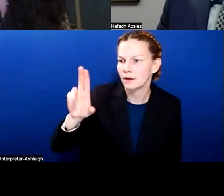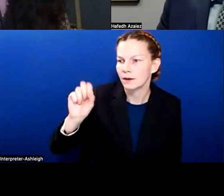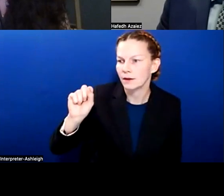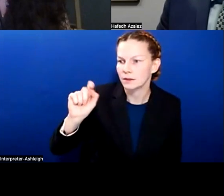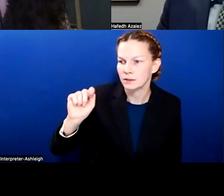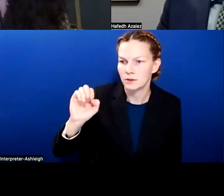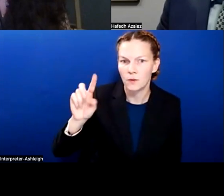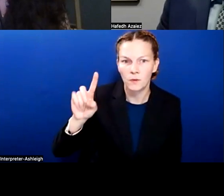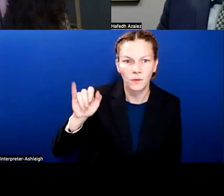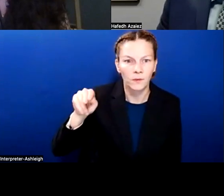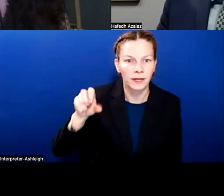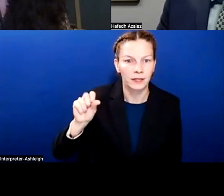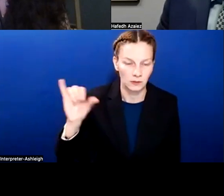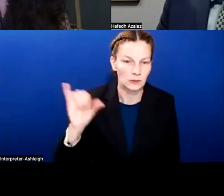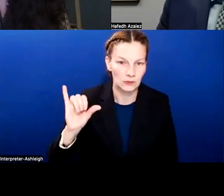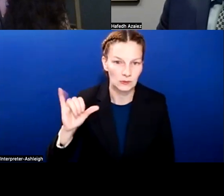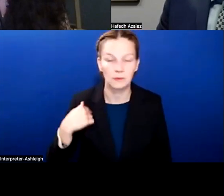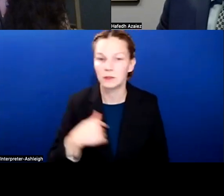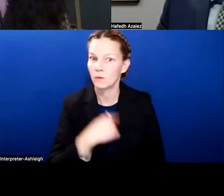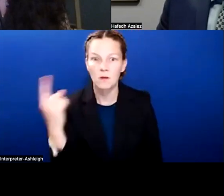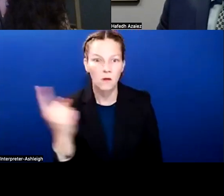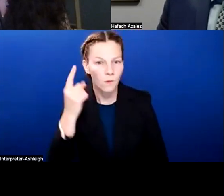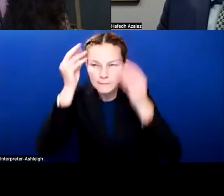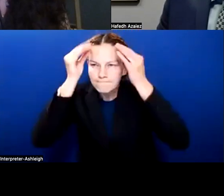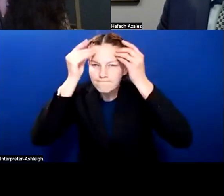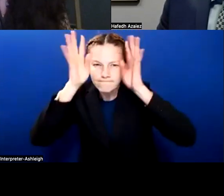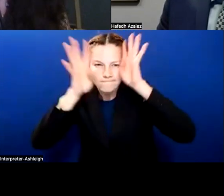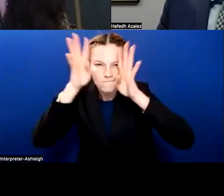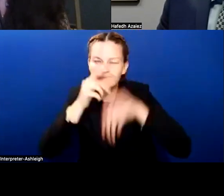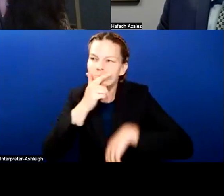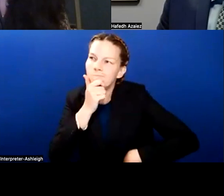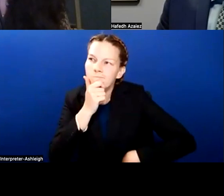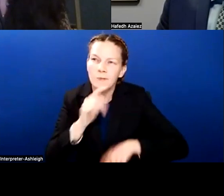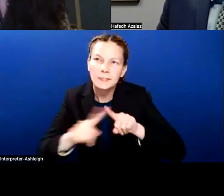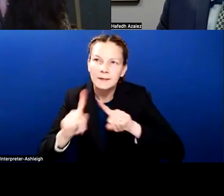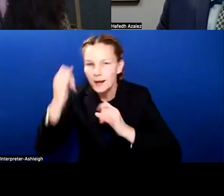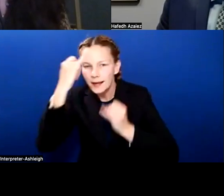But we're always thinking outside the box in terms of how can we really create multiple pathways.